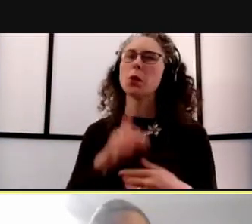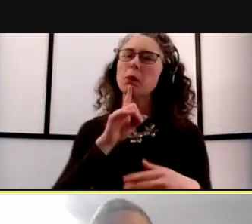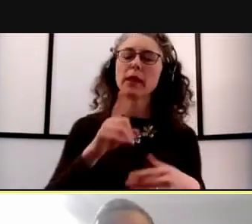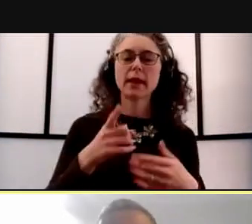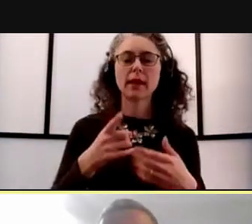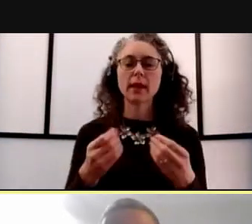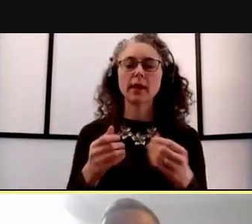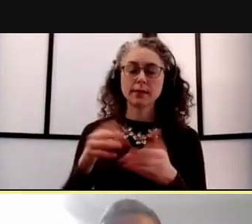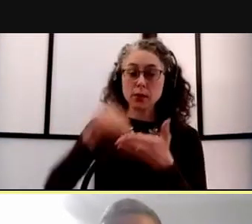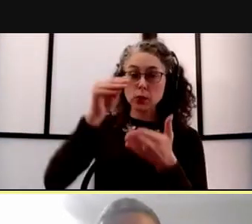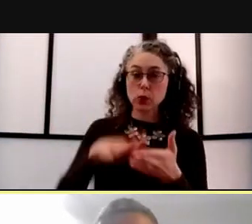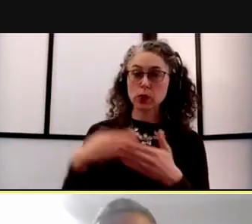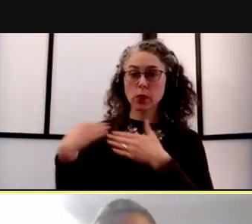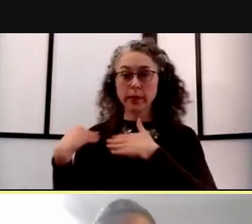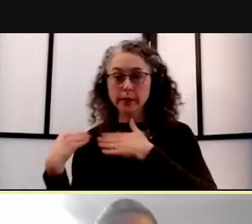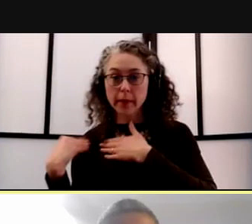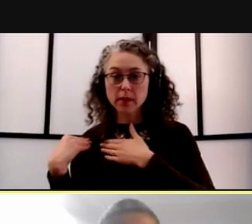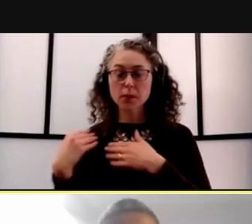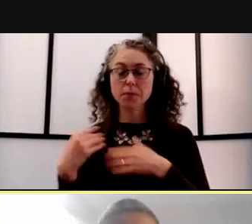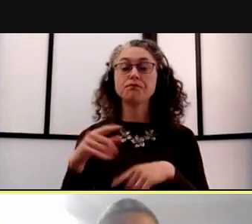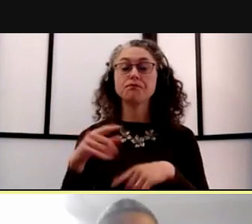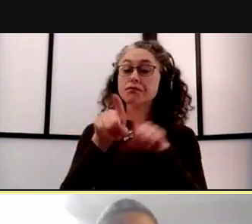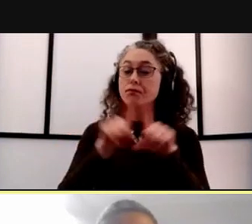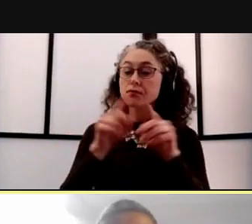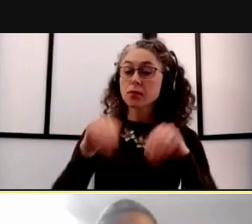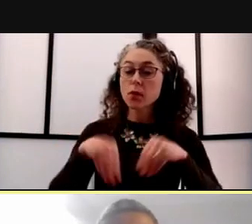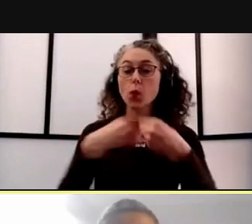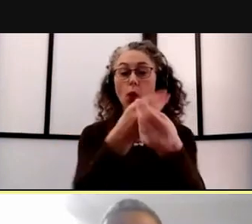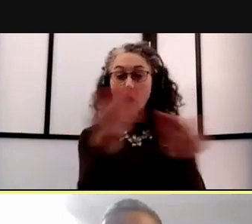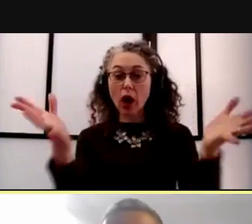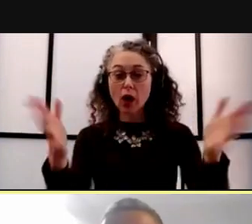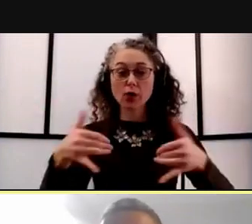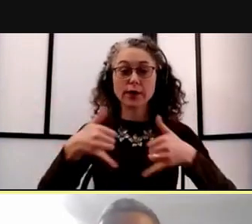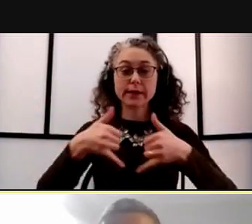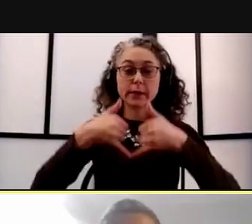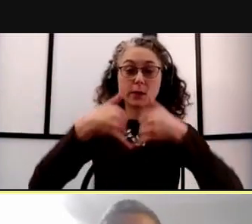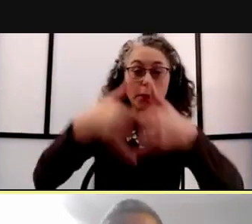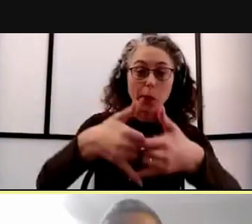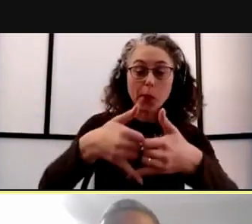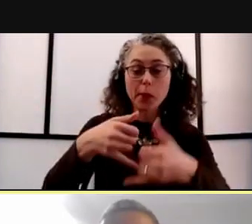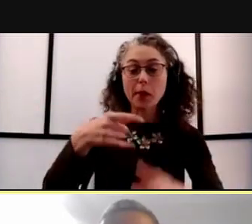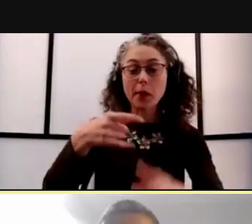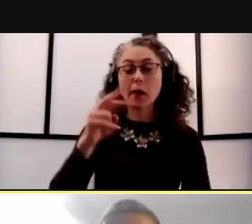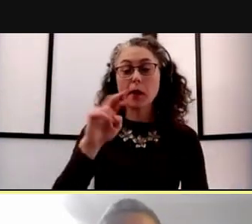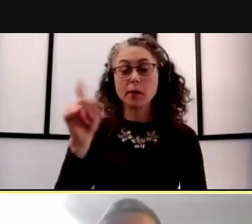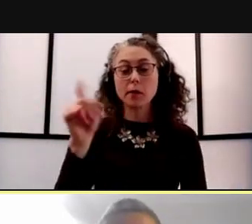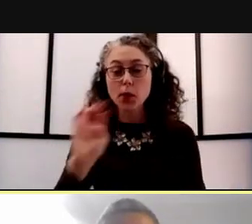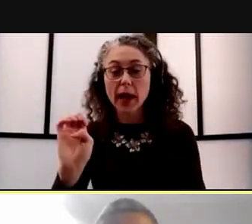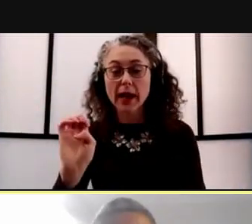there are actually some incentives that we're offering too. So several prizes are up for grabs this semester